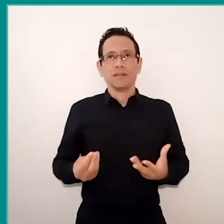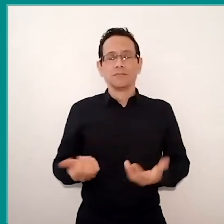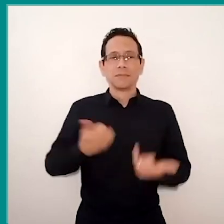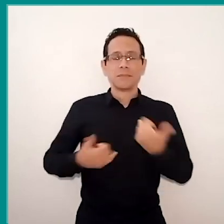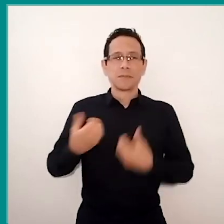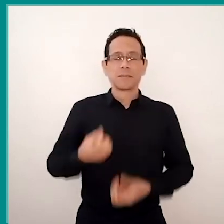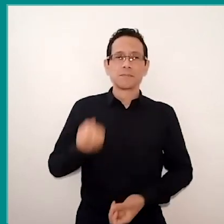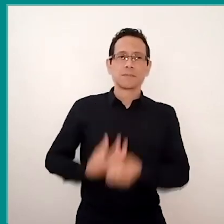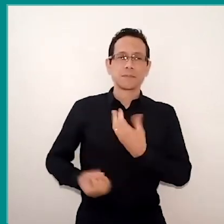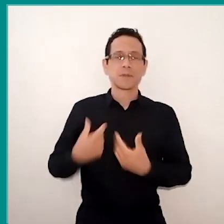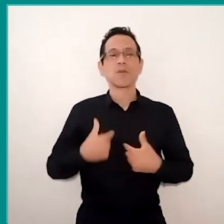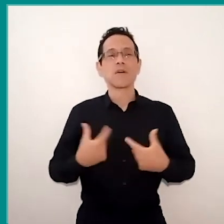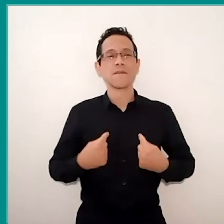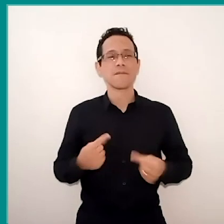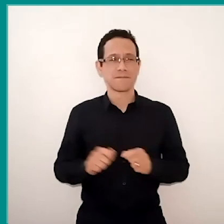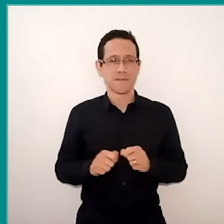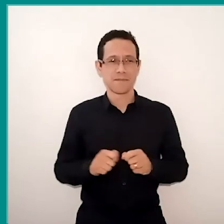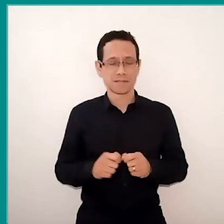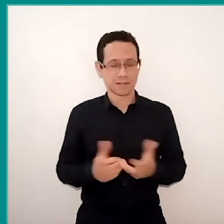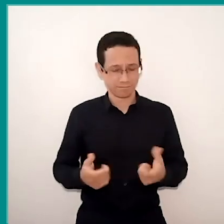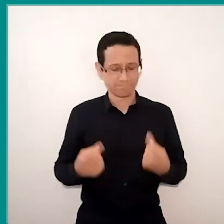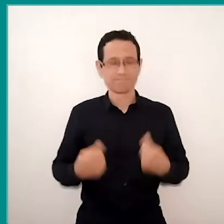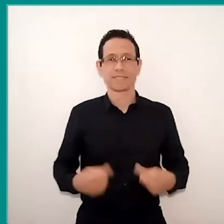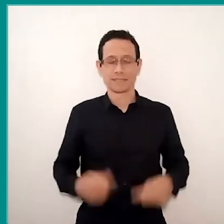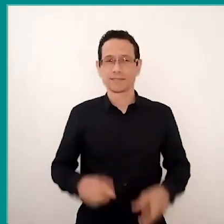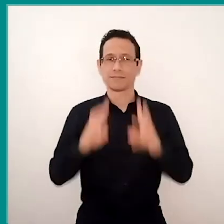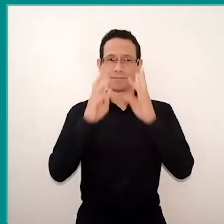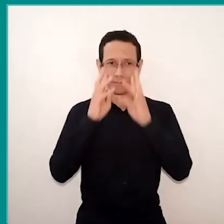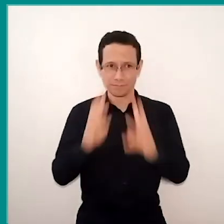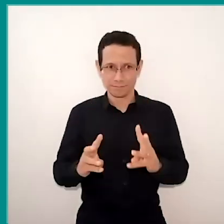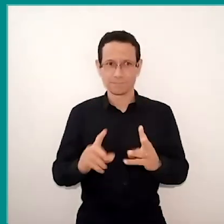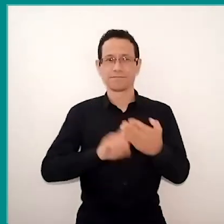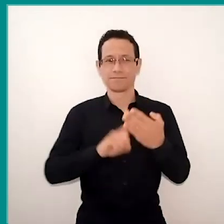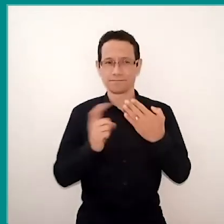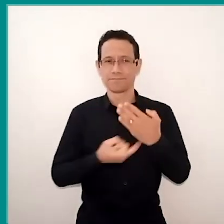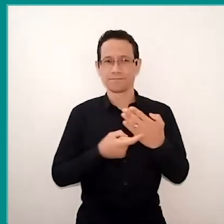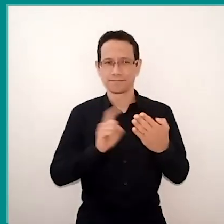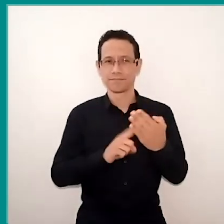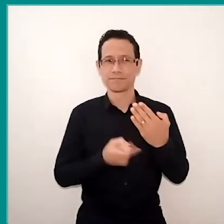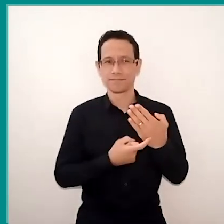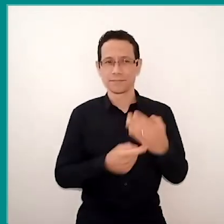So, we too, I think you have to look both ways, to both ends because there is no way to guarantee